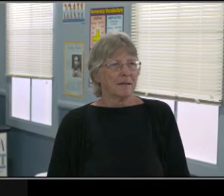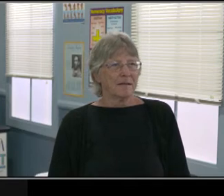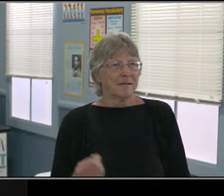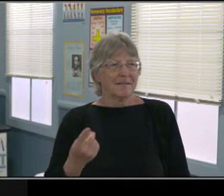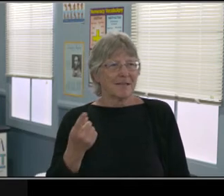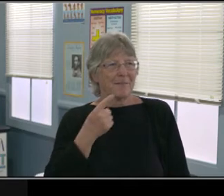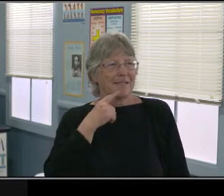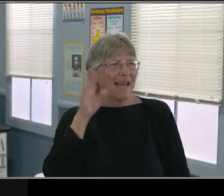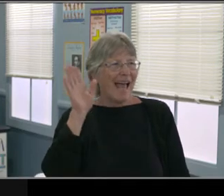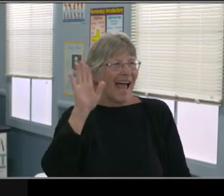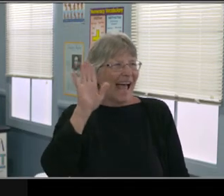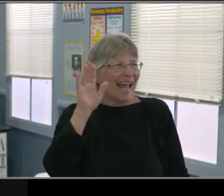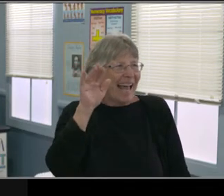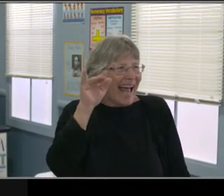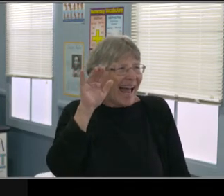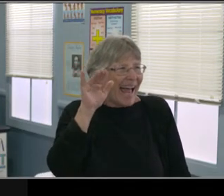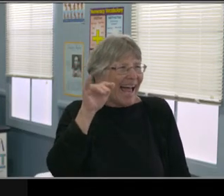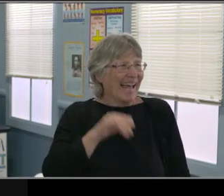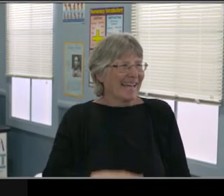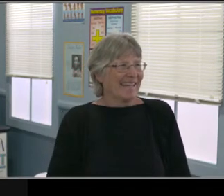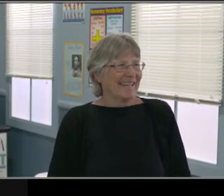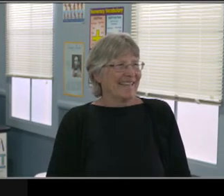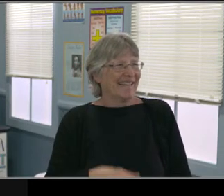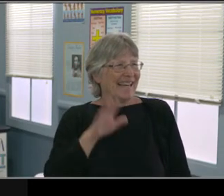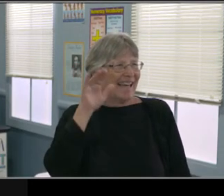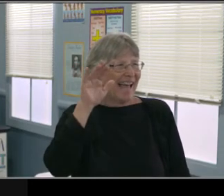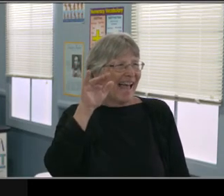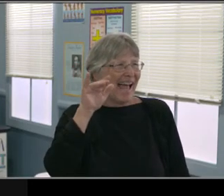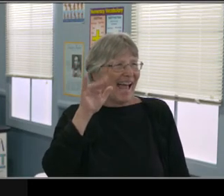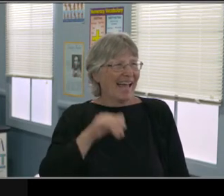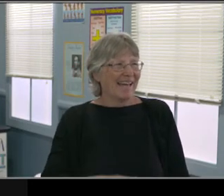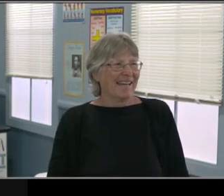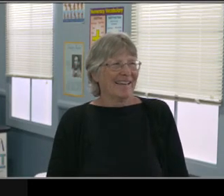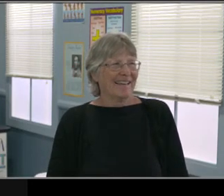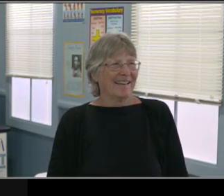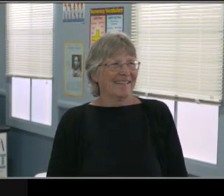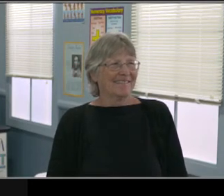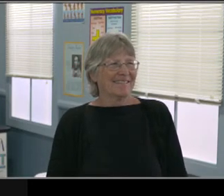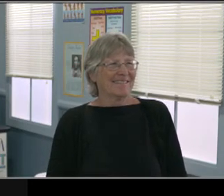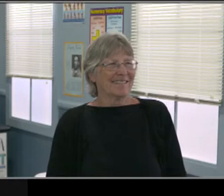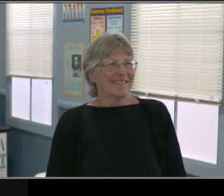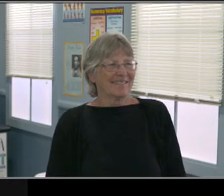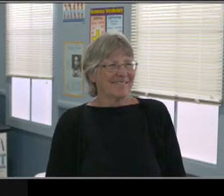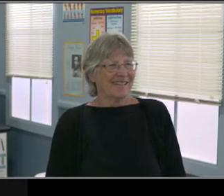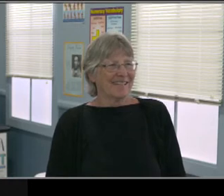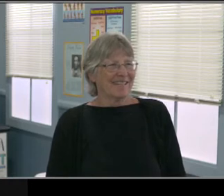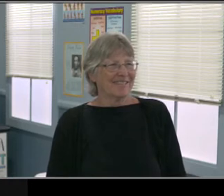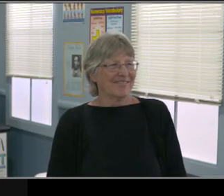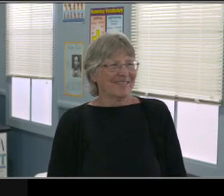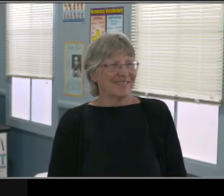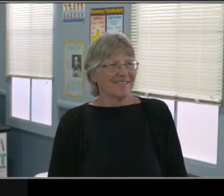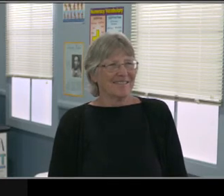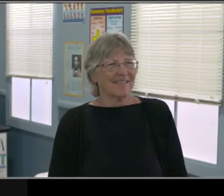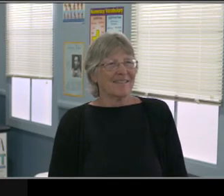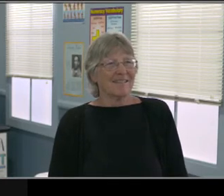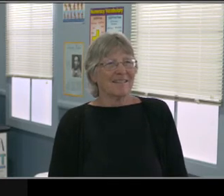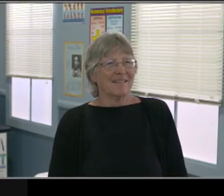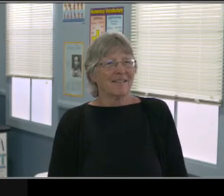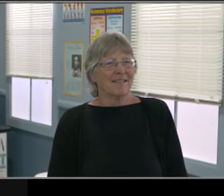Okay, thank you everyone for coming and hope you have a great holiday. Take care. Take care, everybody. Thank you, everyone.